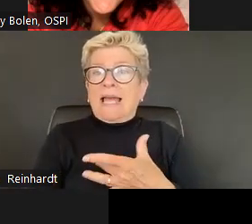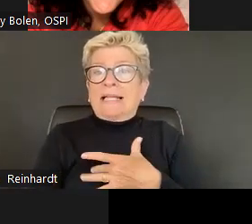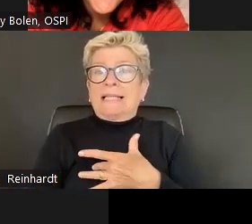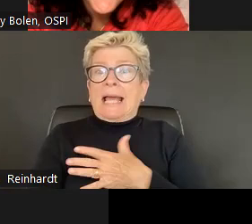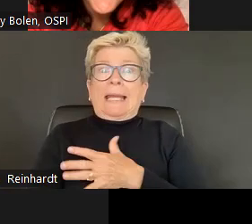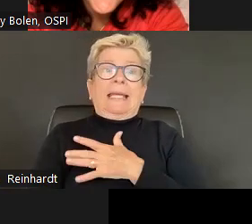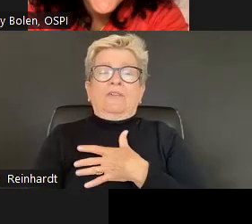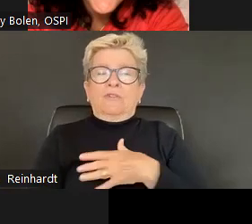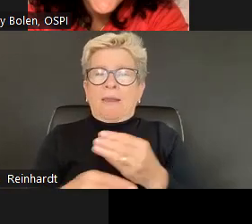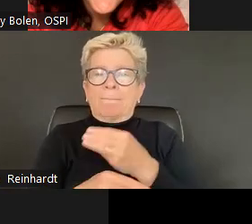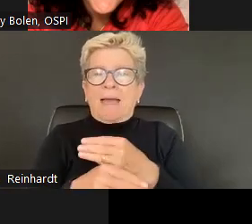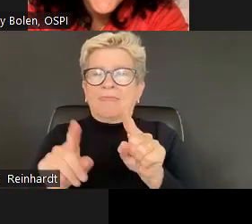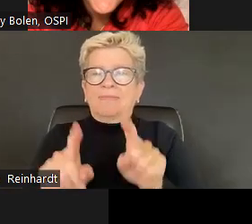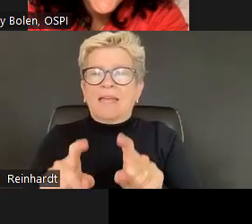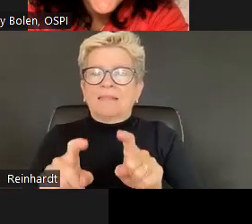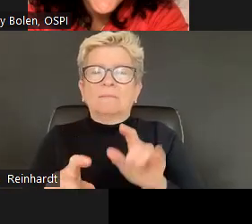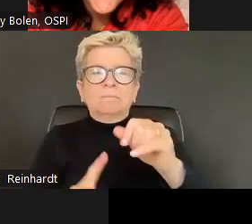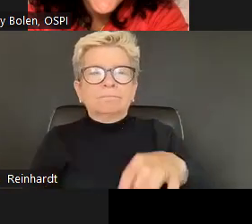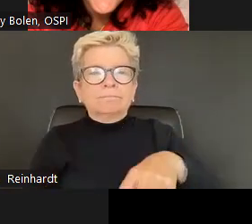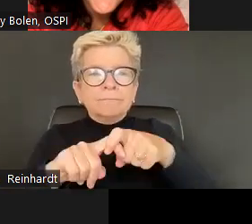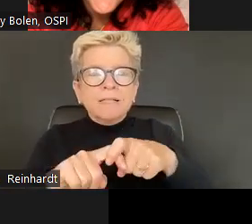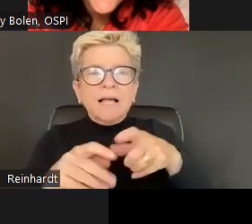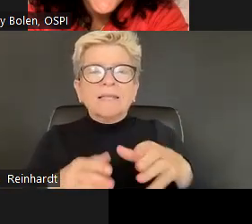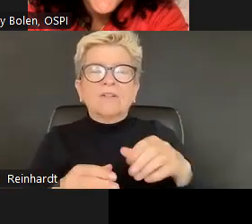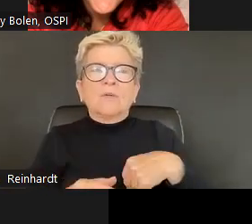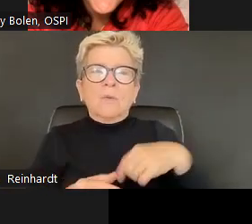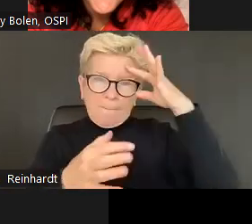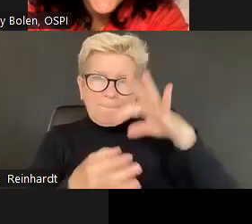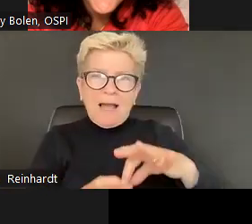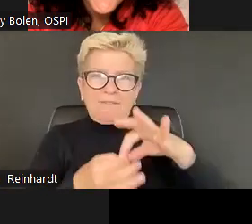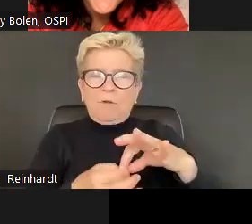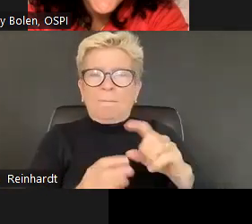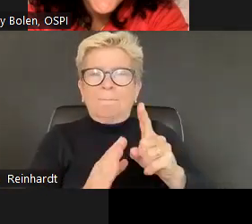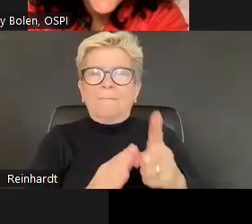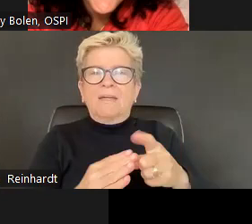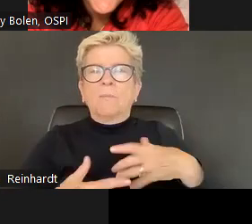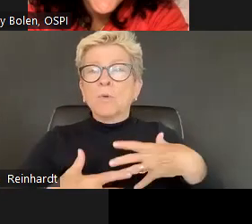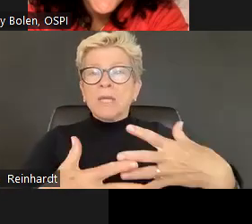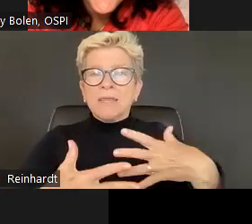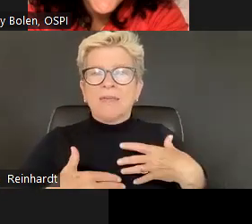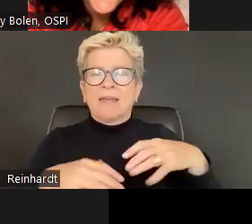Or if you're in, we know from. A lot of math literature kids get anxiety during math tests.